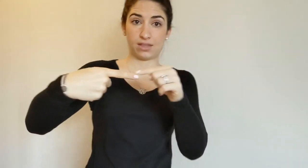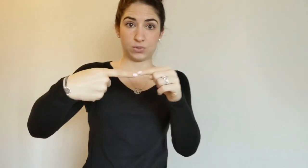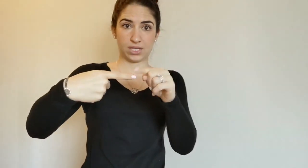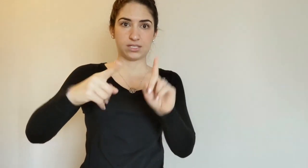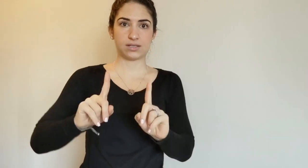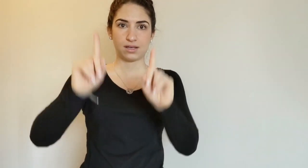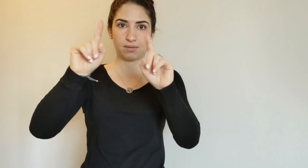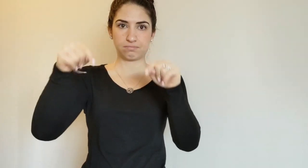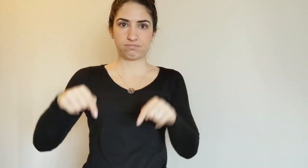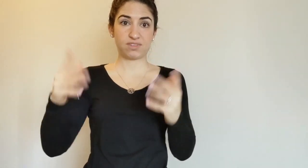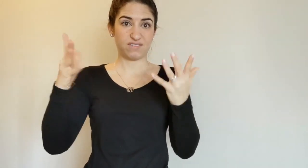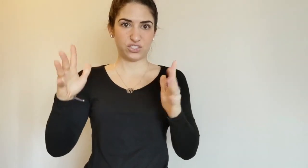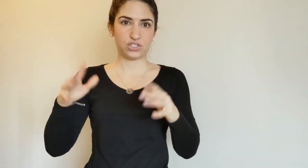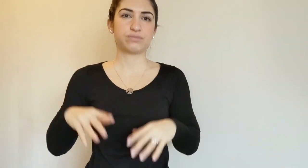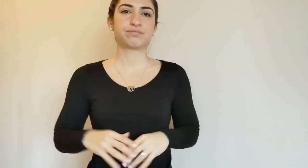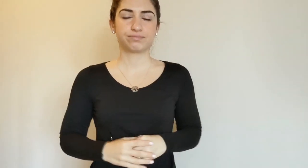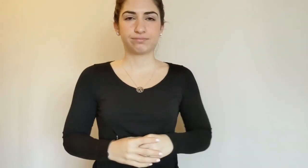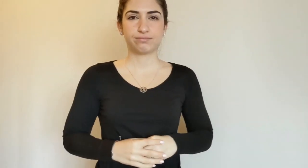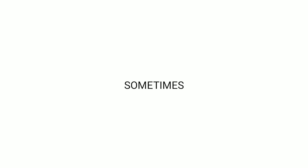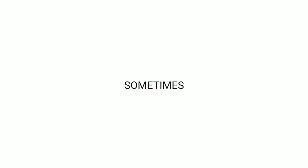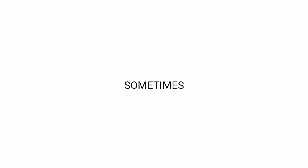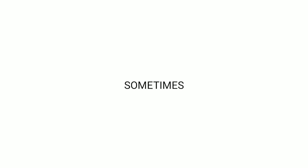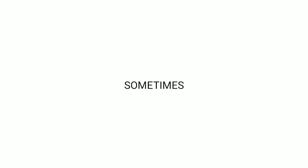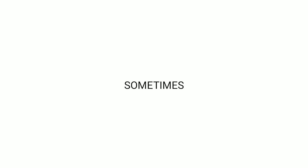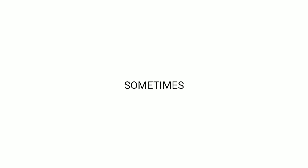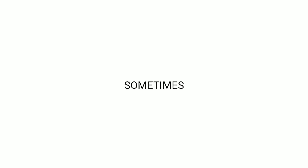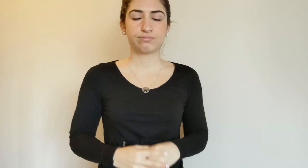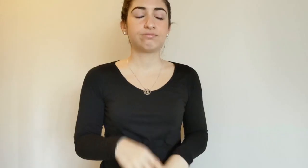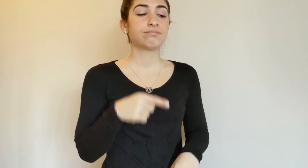So that index finger just goes up and down.